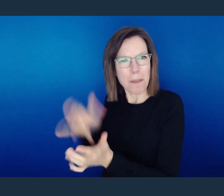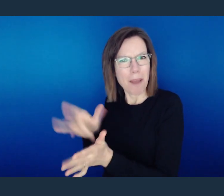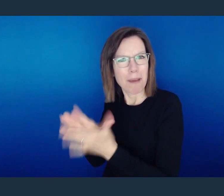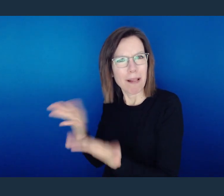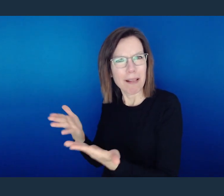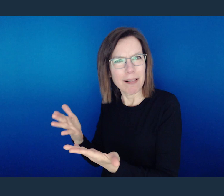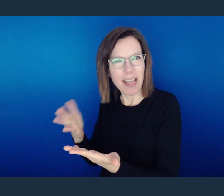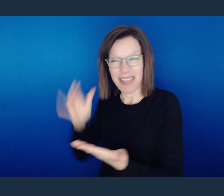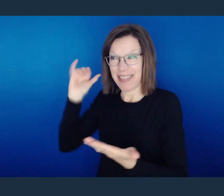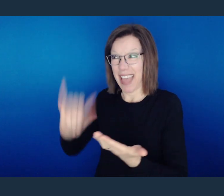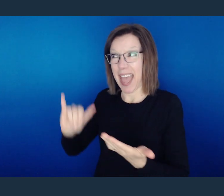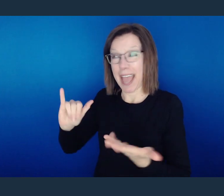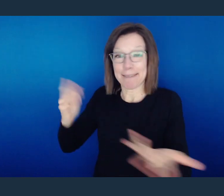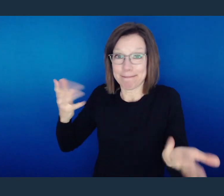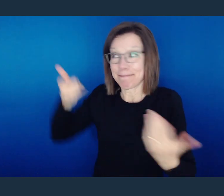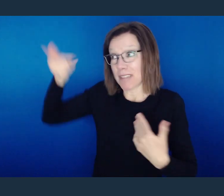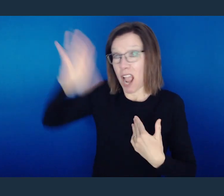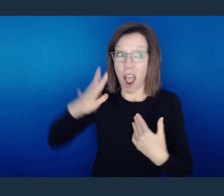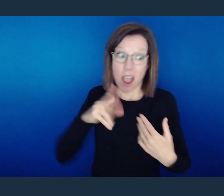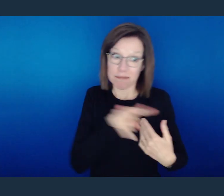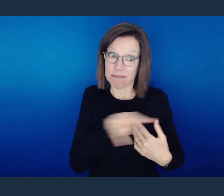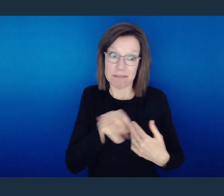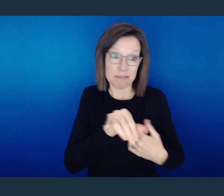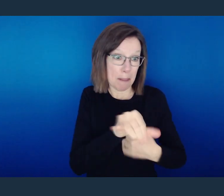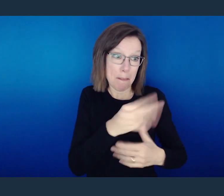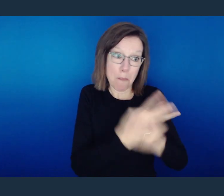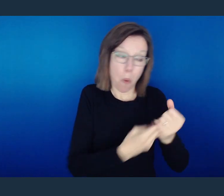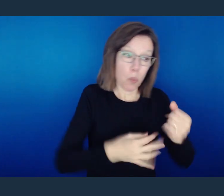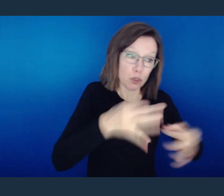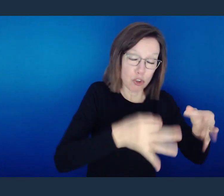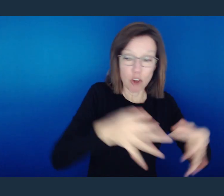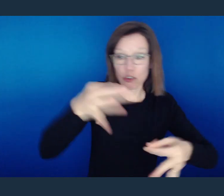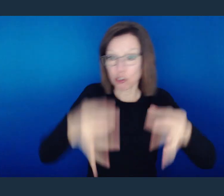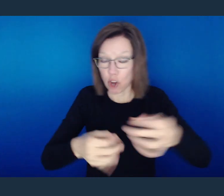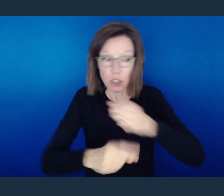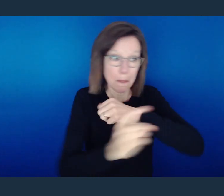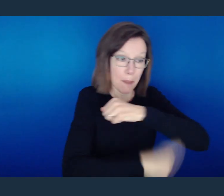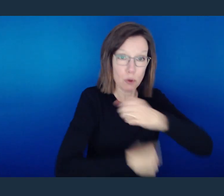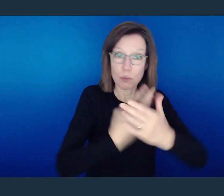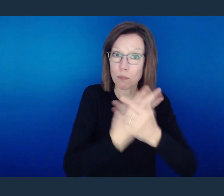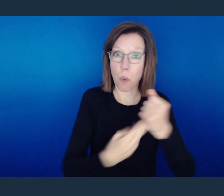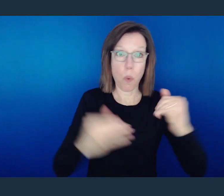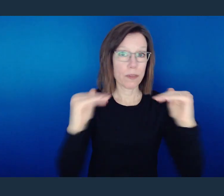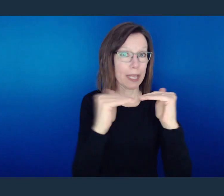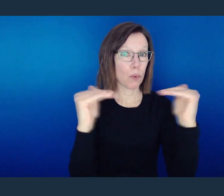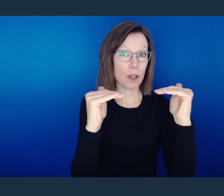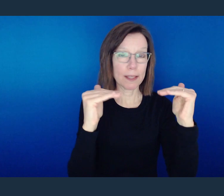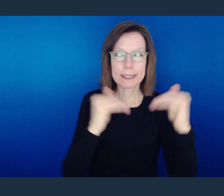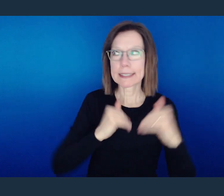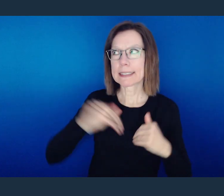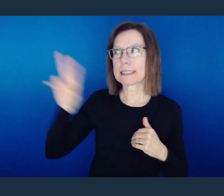And God's judgment is not partial and we put ourselves in a place of condemnation.